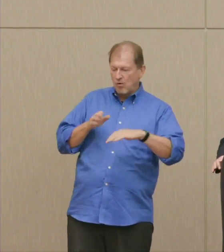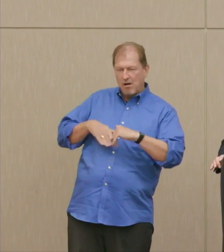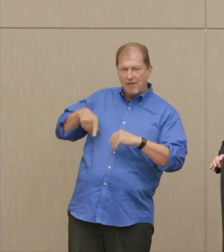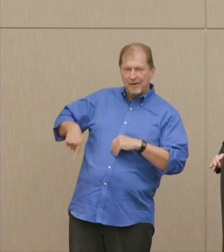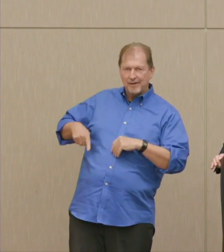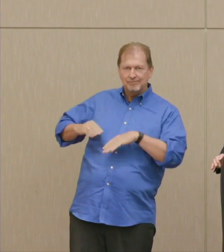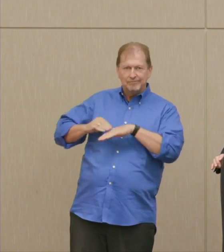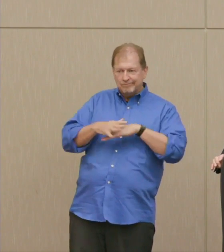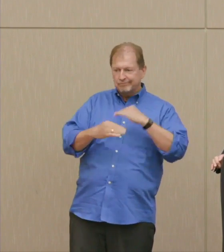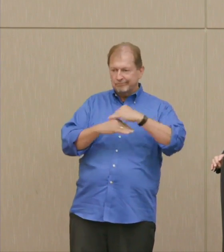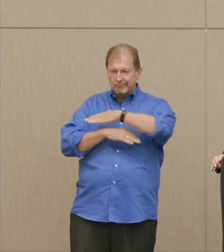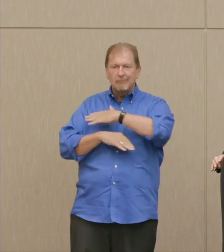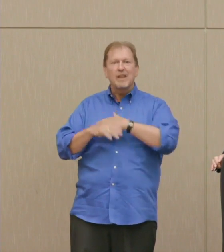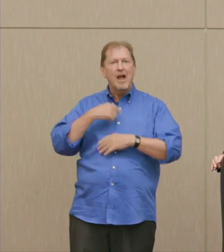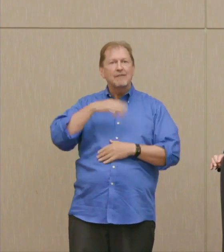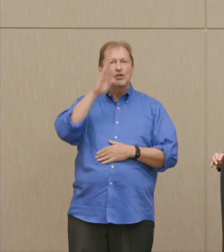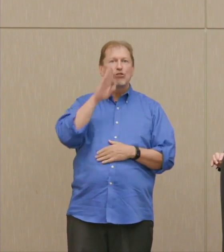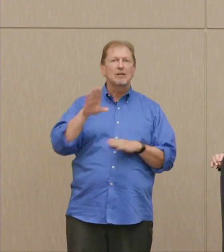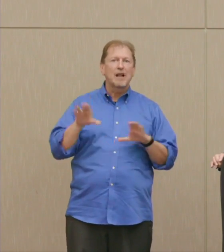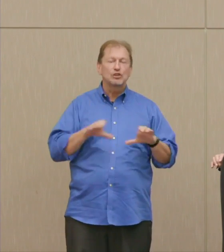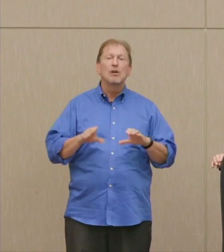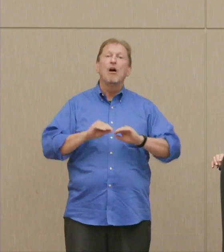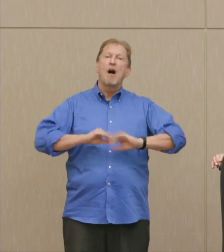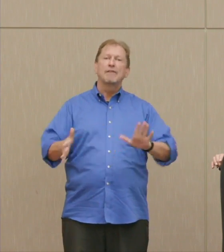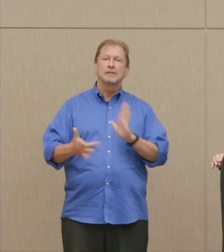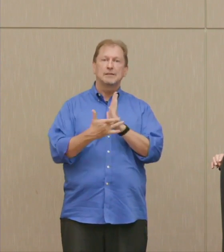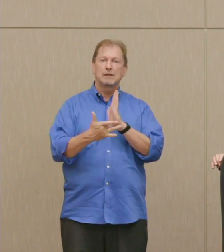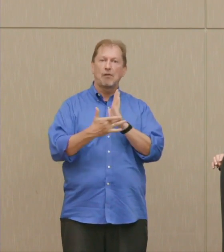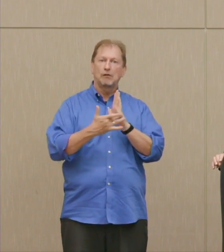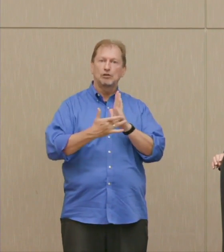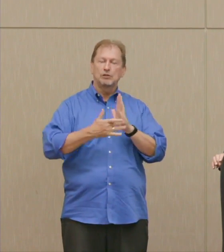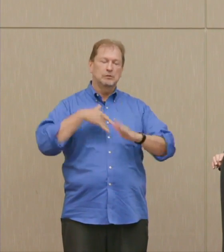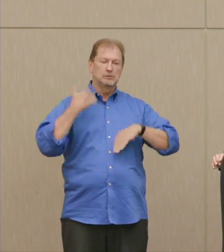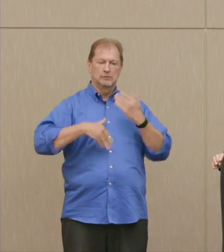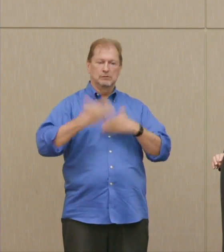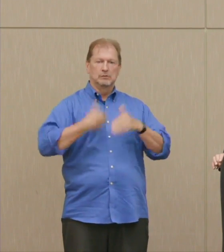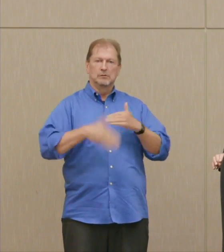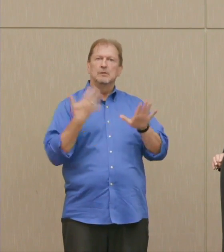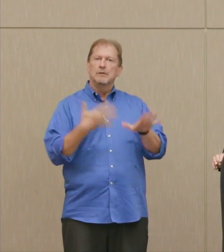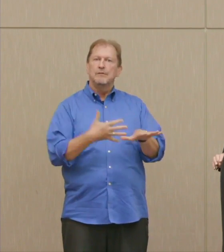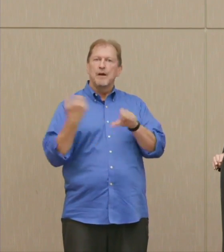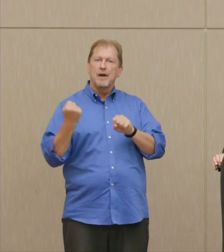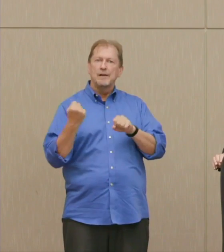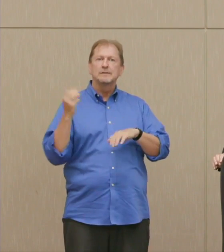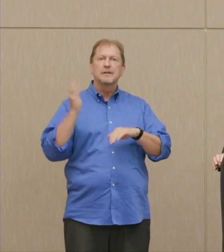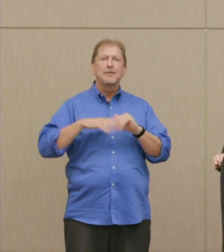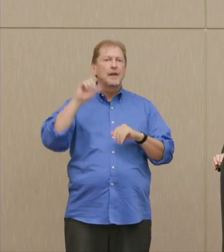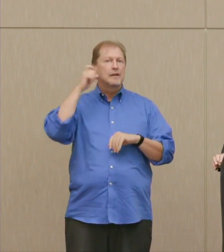Now there's no question that the technology progresses enormously, and that's an indisputable